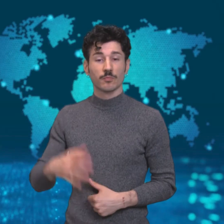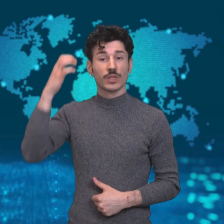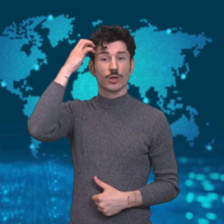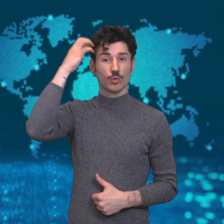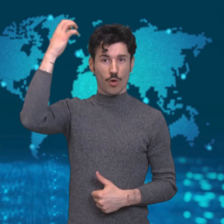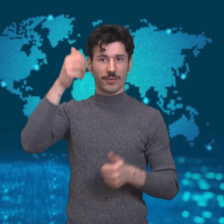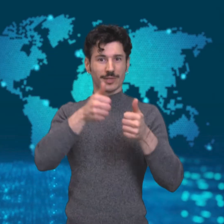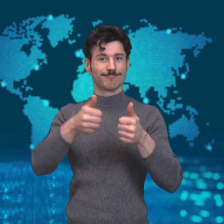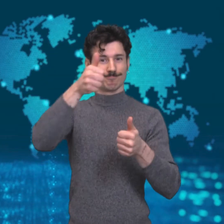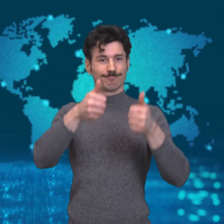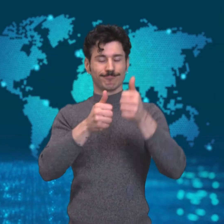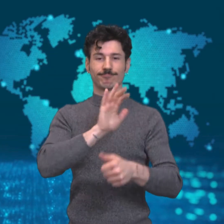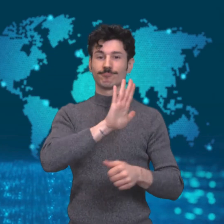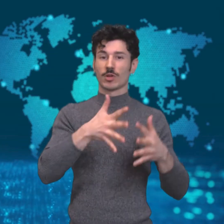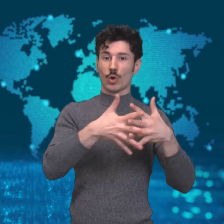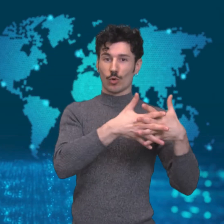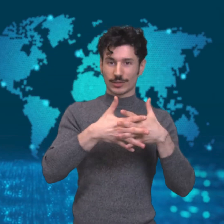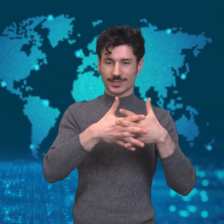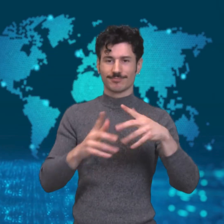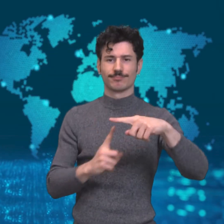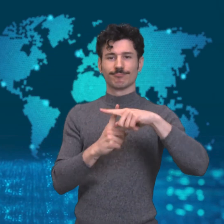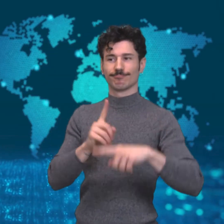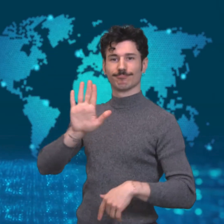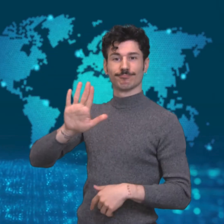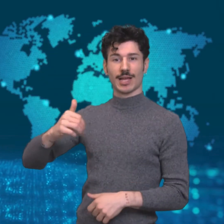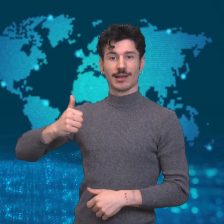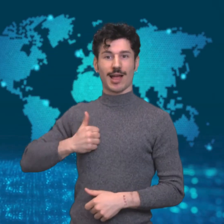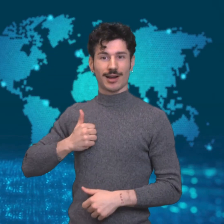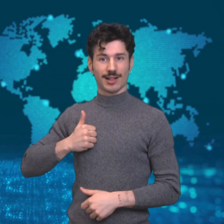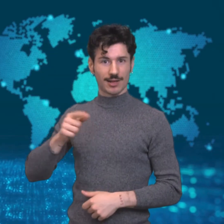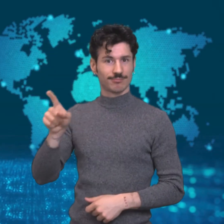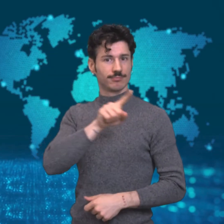[Alessio]: Government officials in the US and